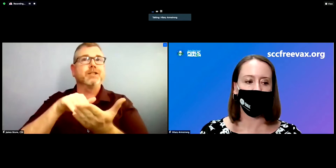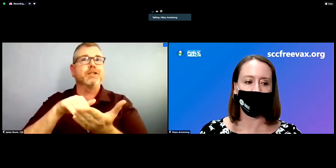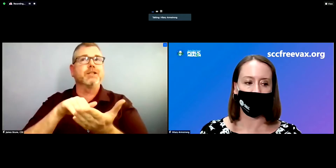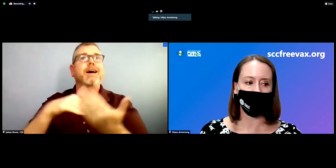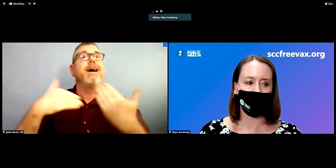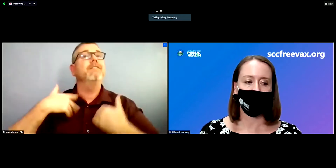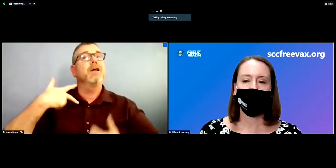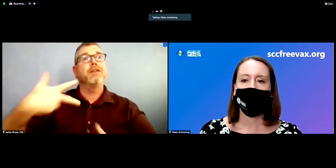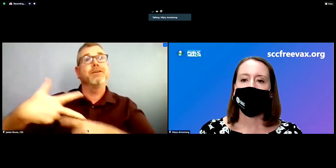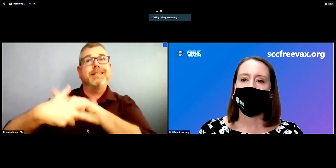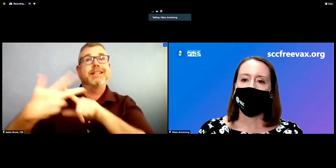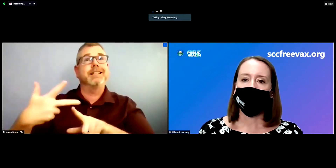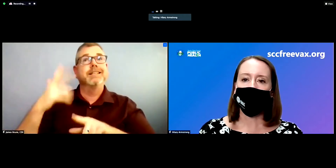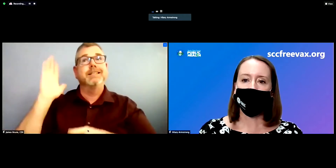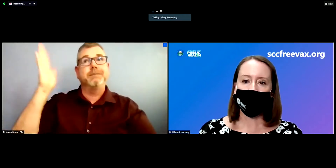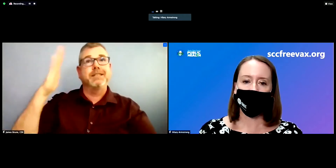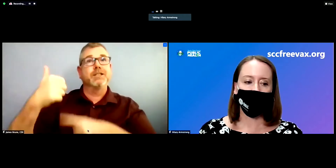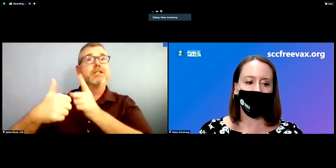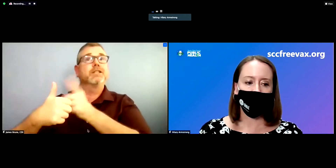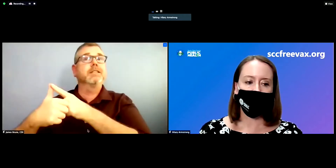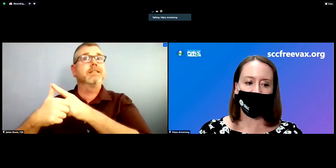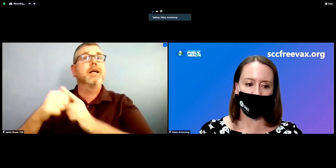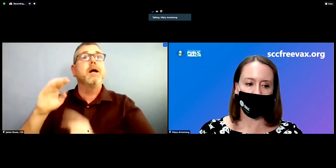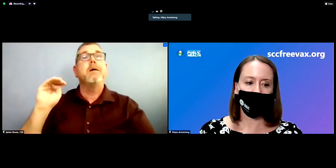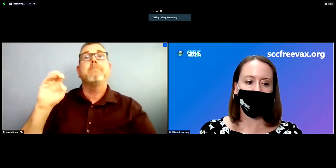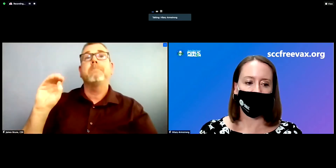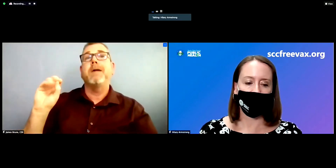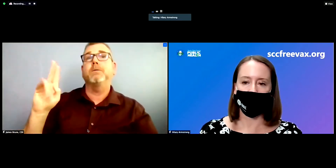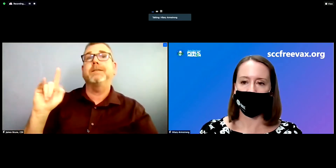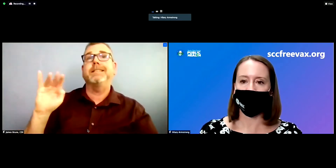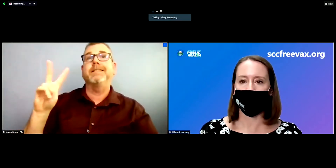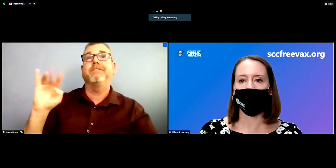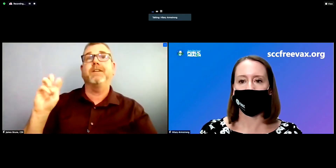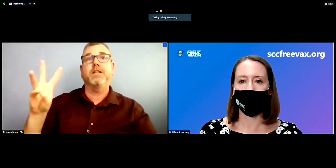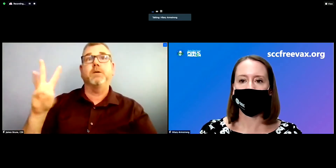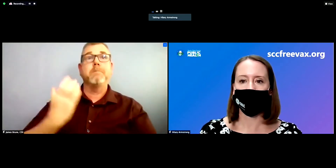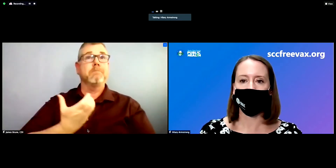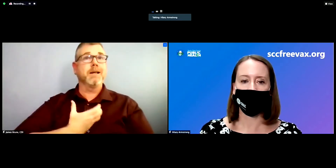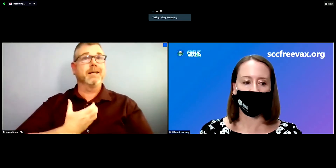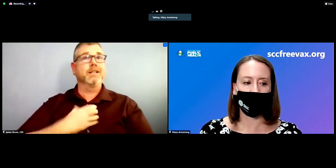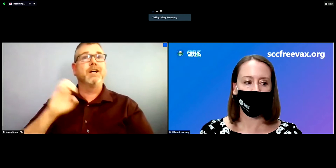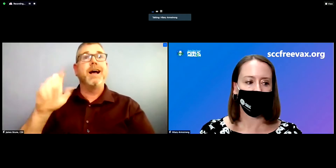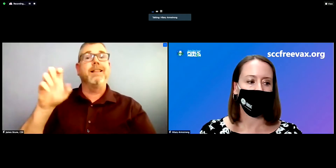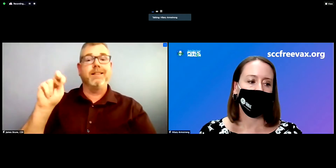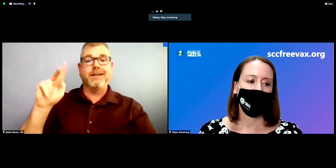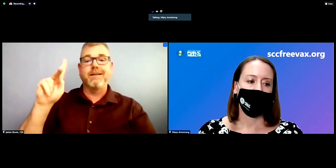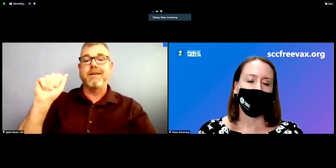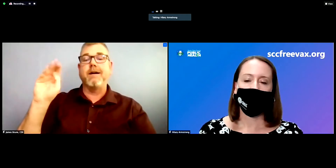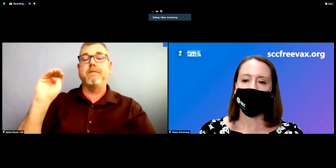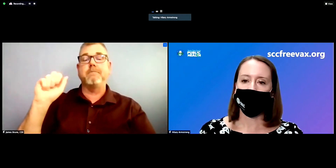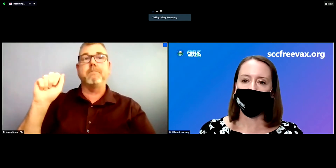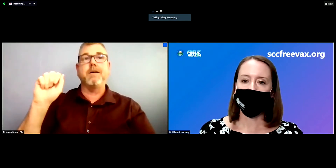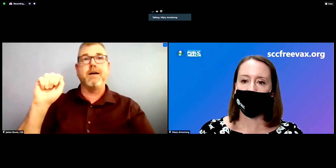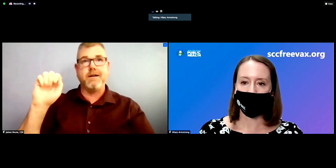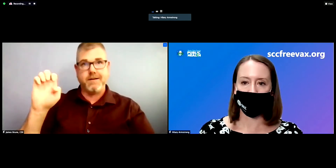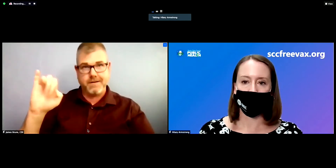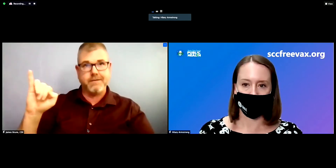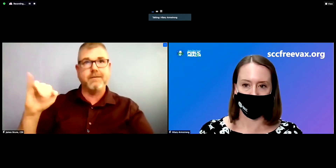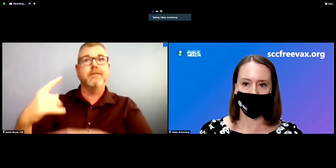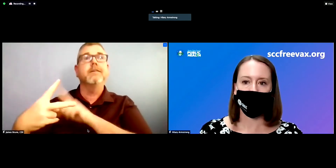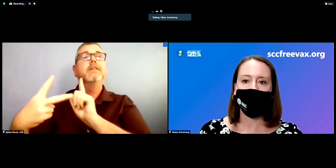Kamei, Supervisor Joe Simitian with the County of Santa Clara District 5, and Dr. Jennifer Tong,